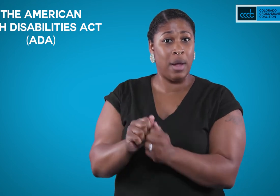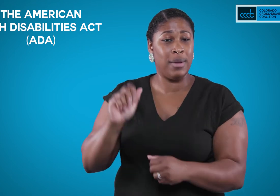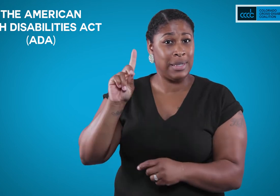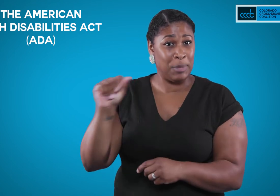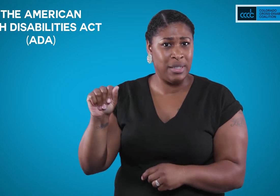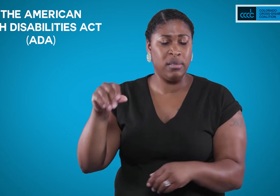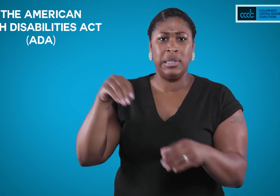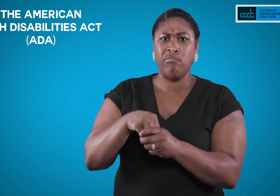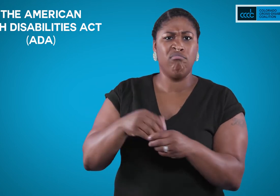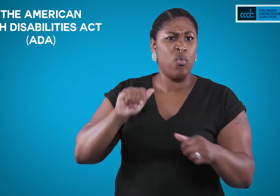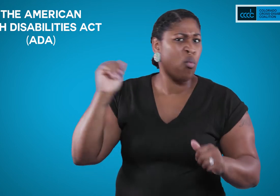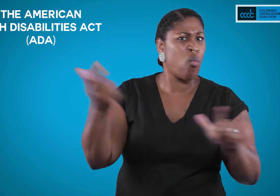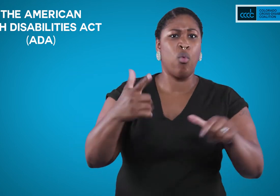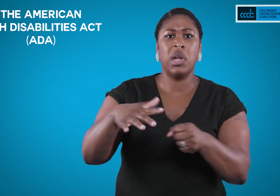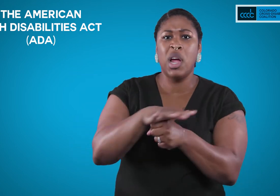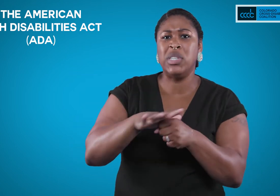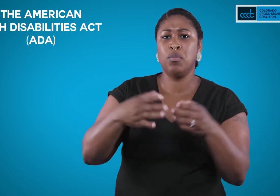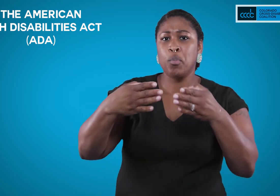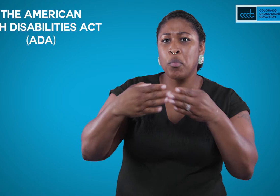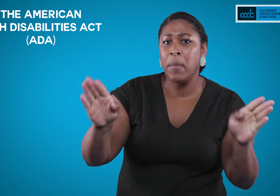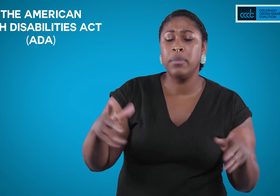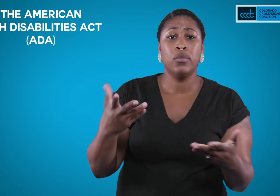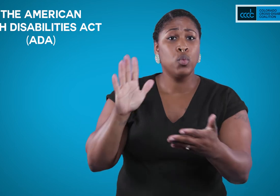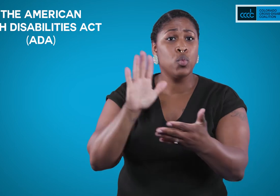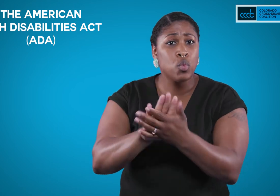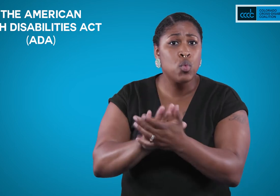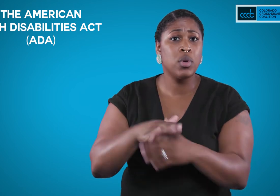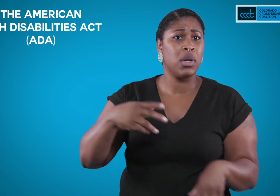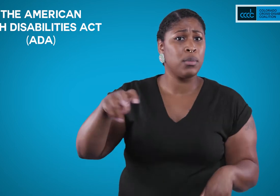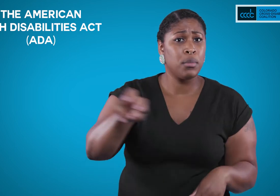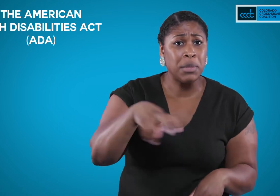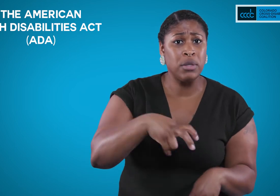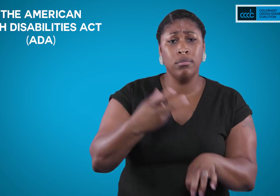with disabilities in all areas of public life, including jobs, schools, transportation,